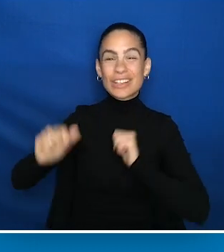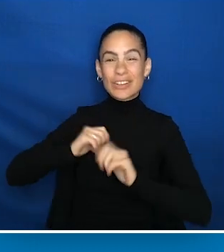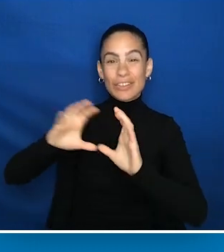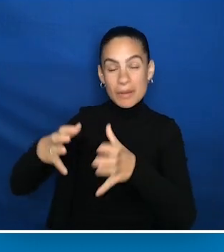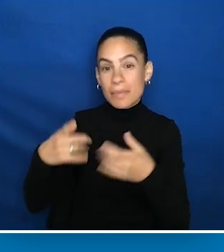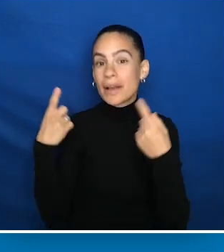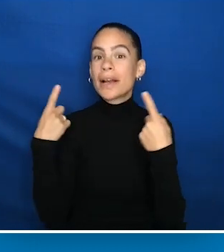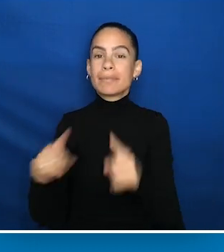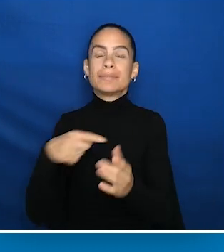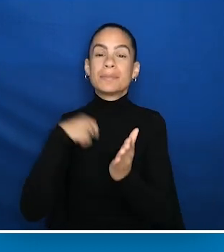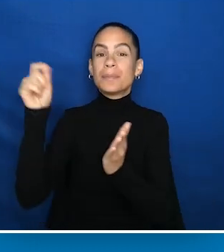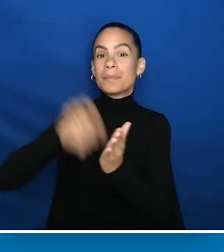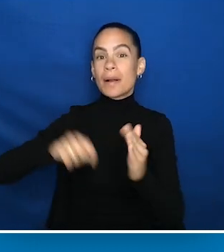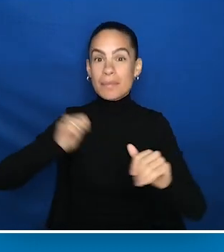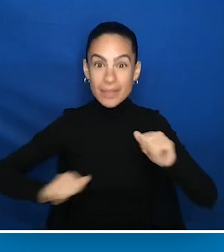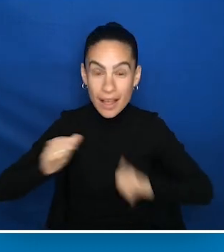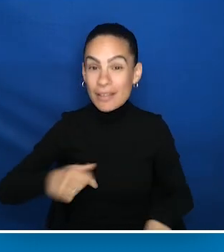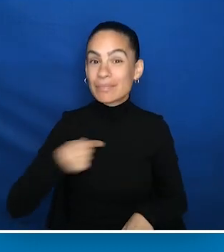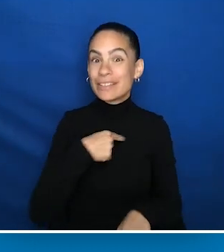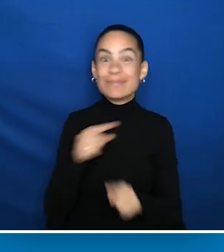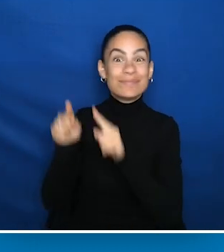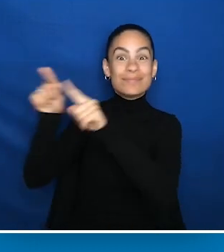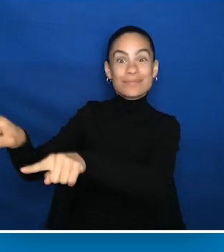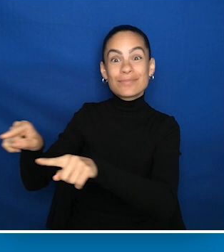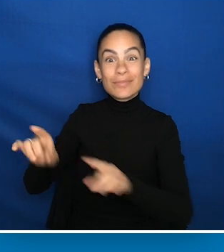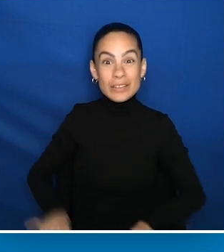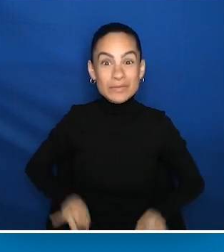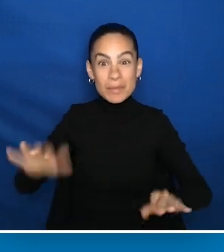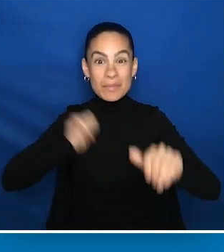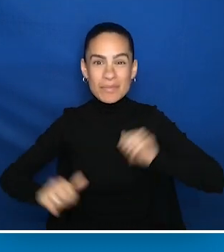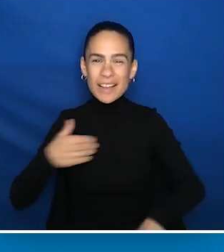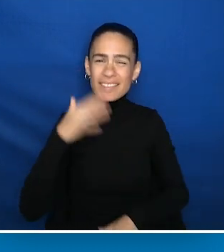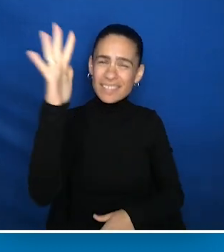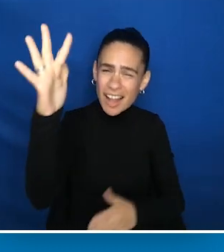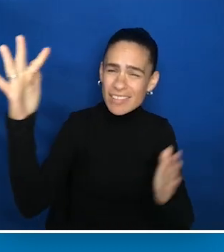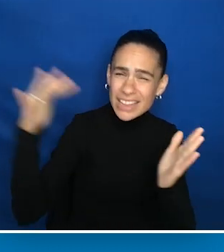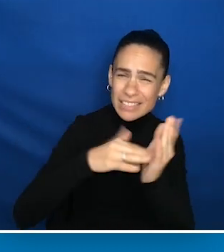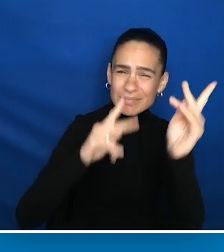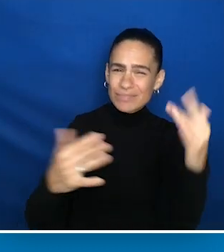We're in Australia, and I wrote a play that we were performing in this park and there are 5000 people on the side of this hill.